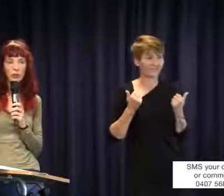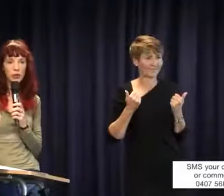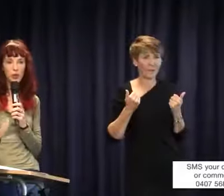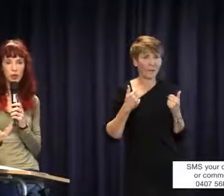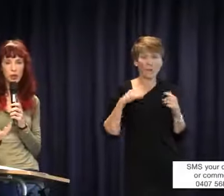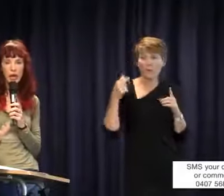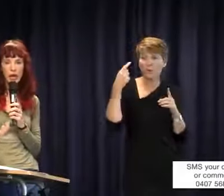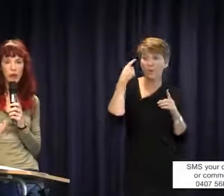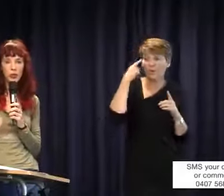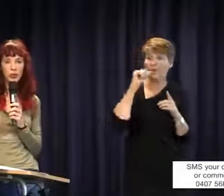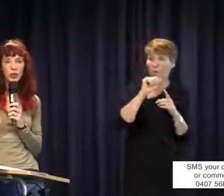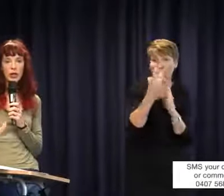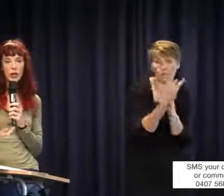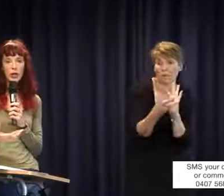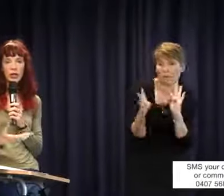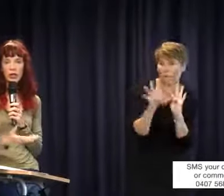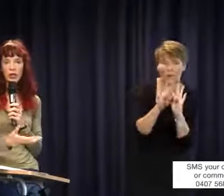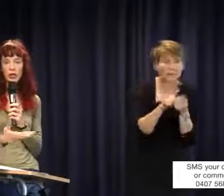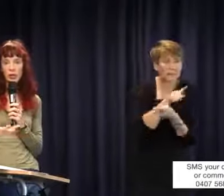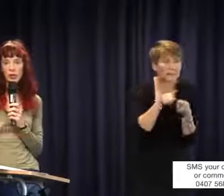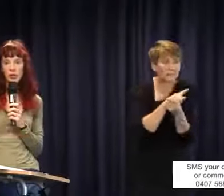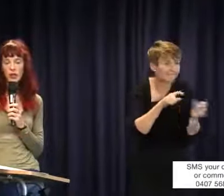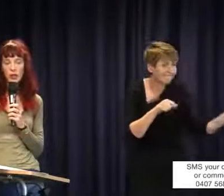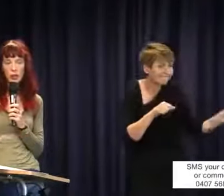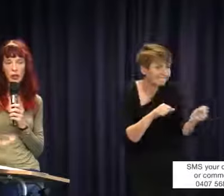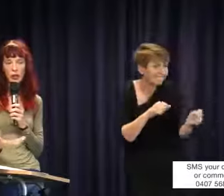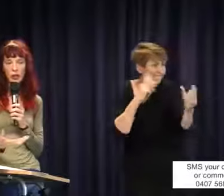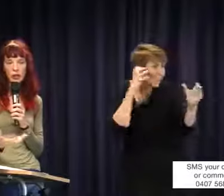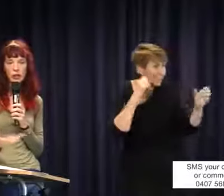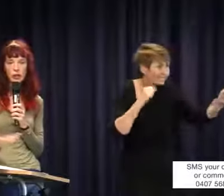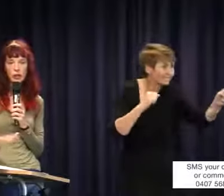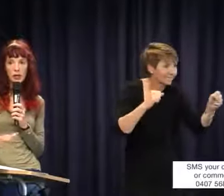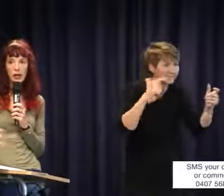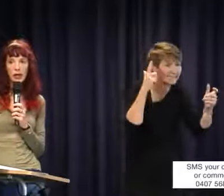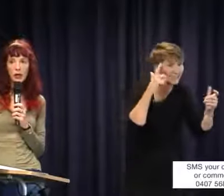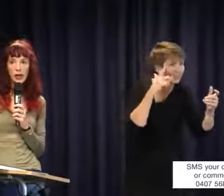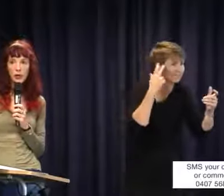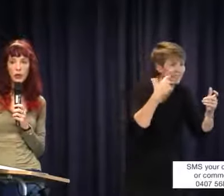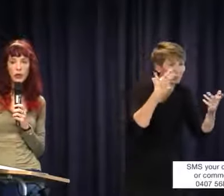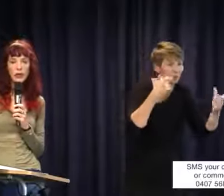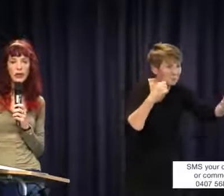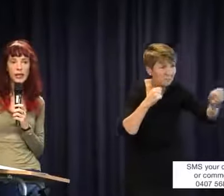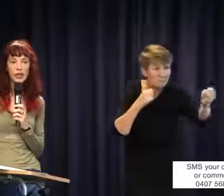practitioner perhaps, having an indepth discussion about their needs and actually being taken